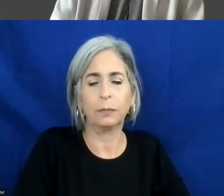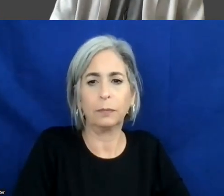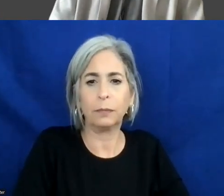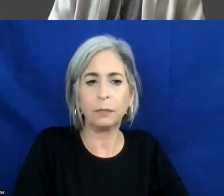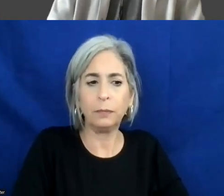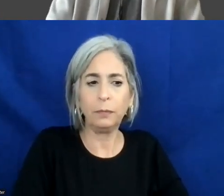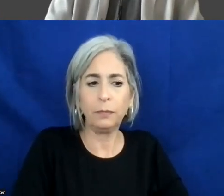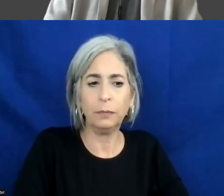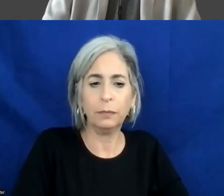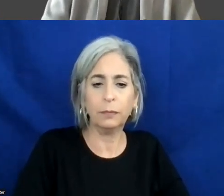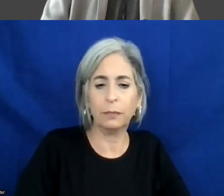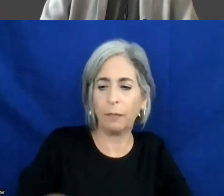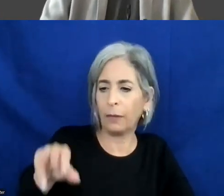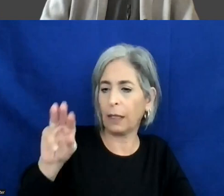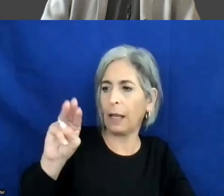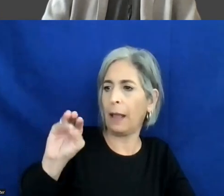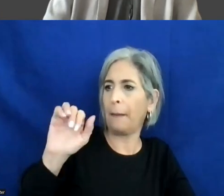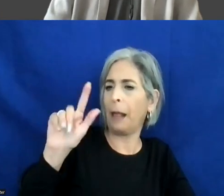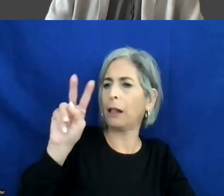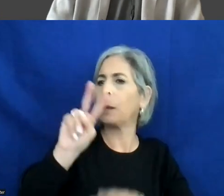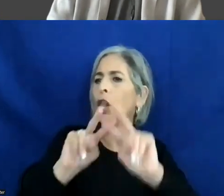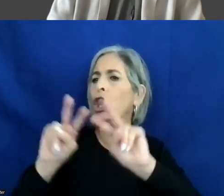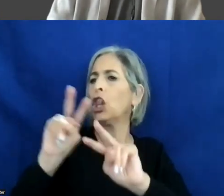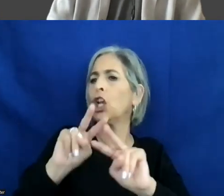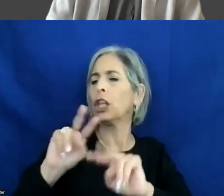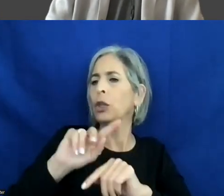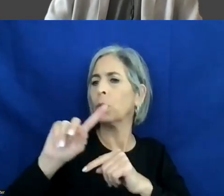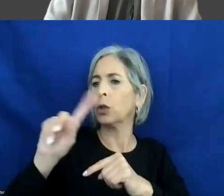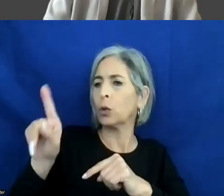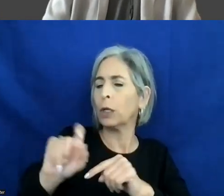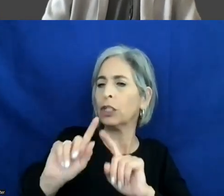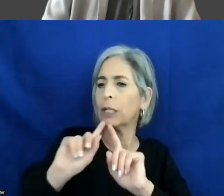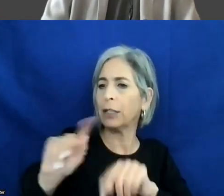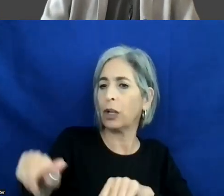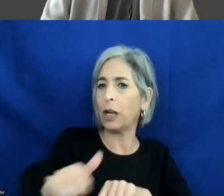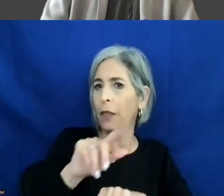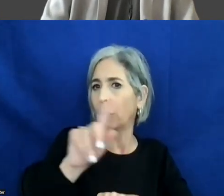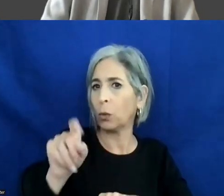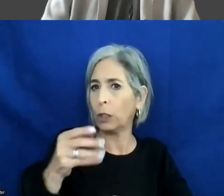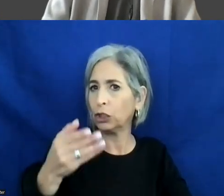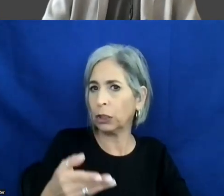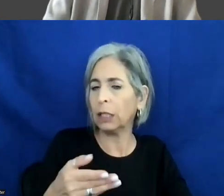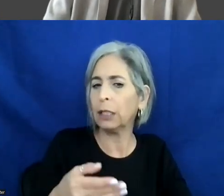I'm sorting through Q&A. There's another question there. I'm wondering